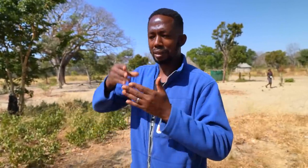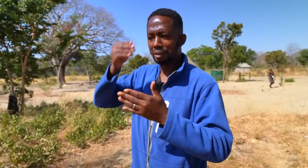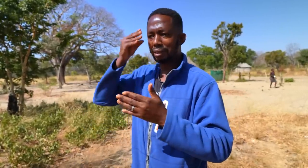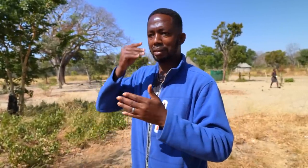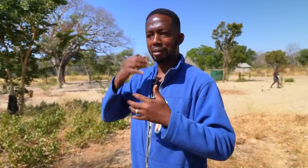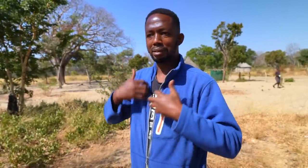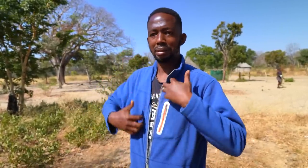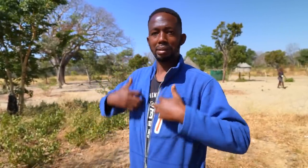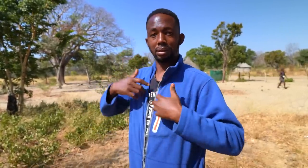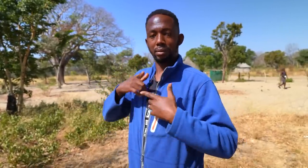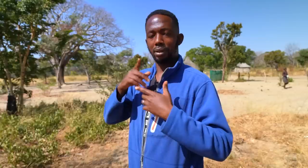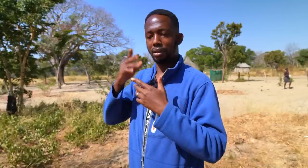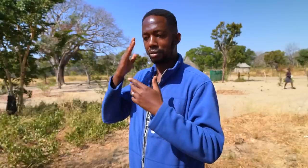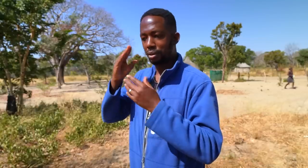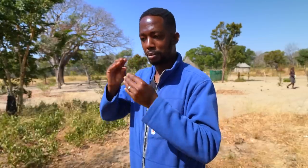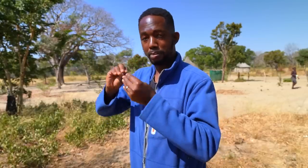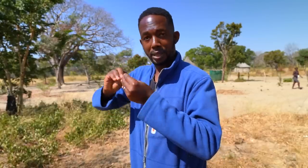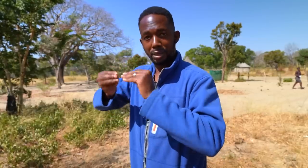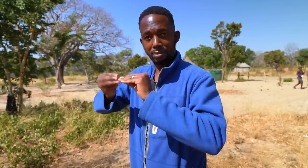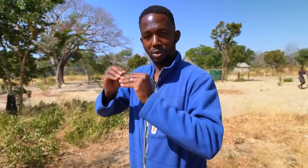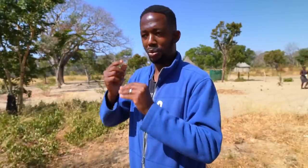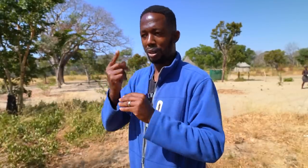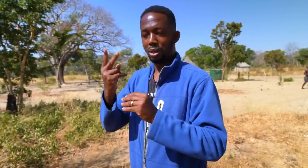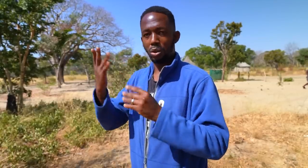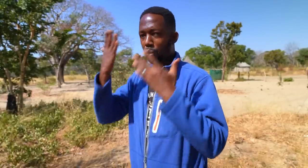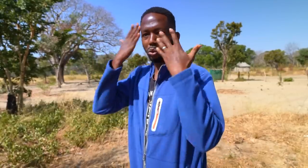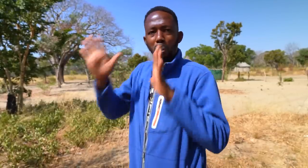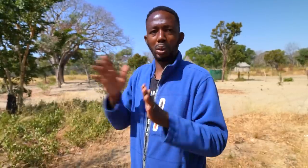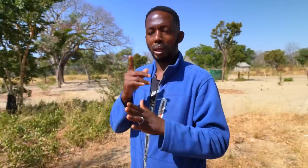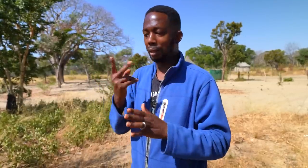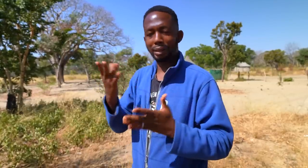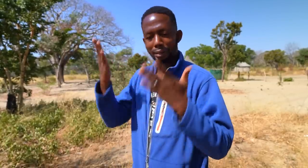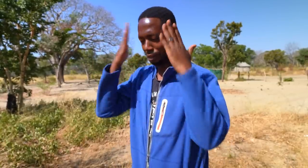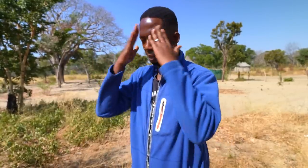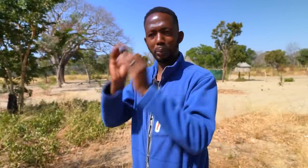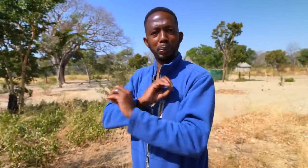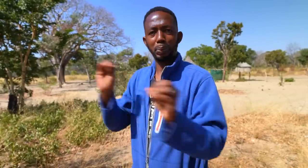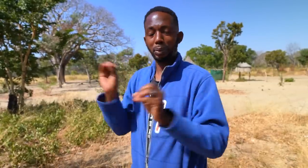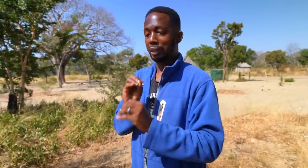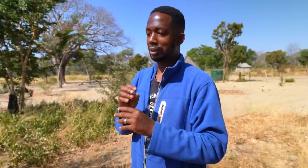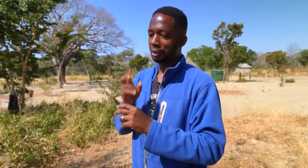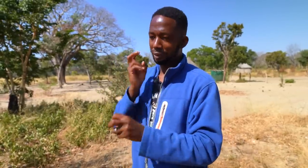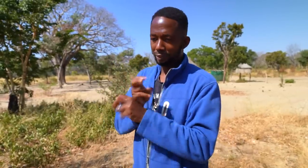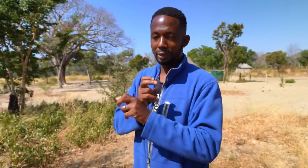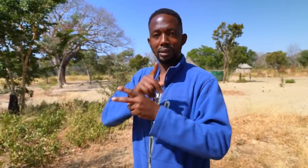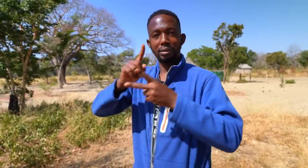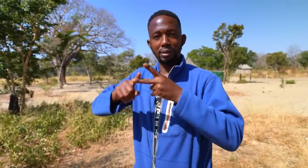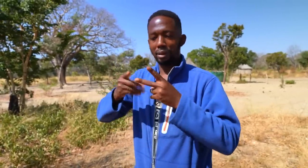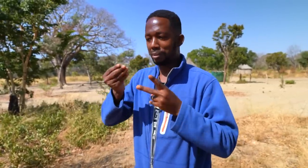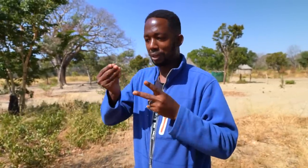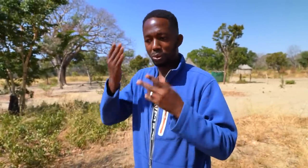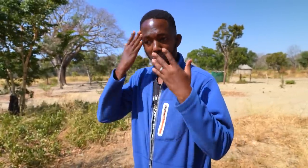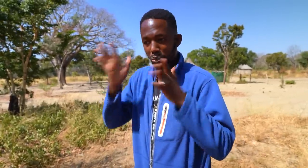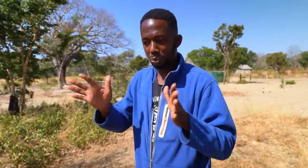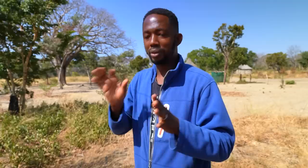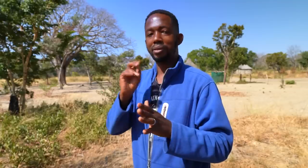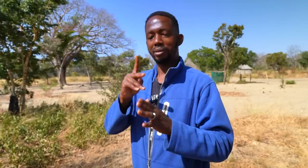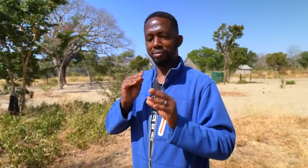Before we started working together she didn’t even know numbers or anything prior to this, it was tough. Money signs as well.